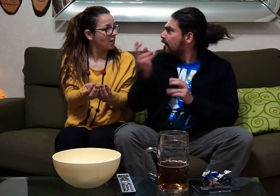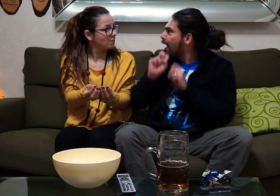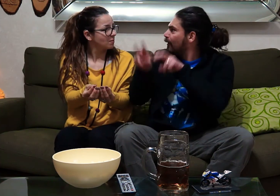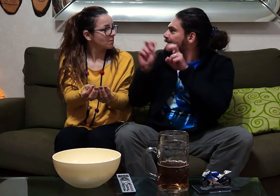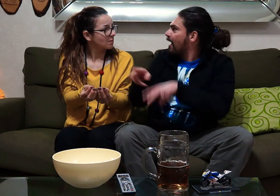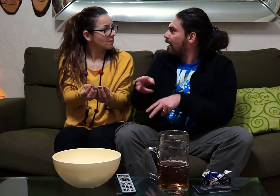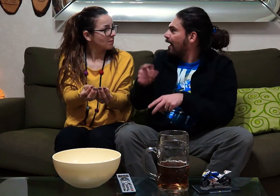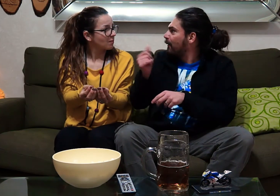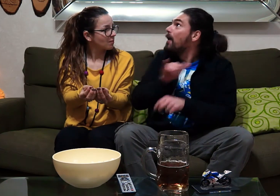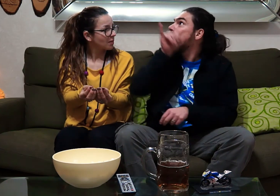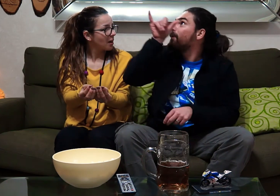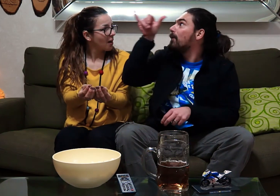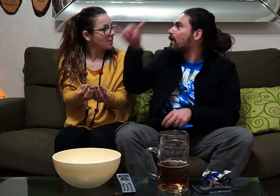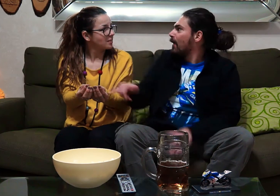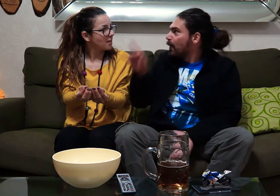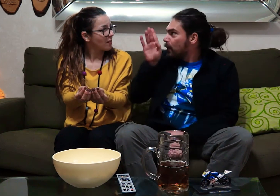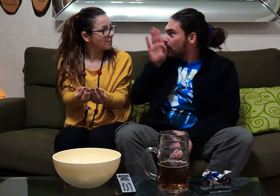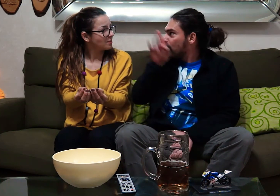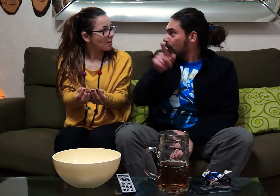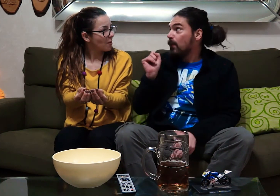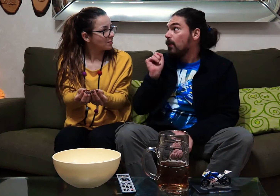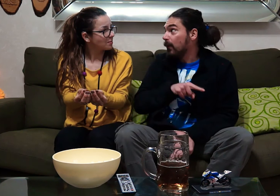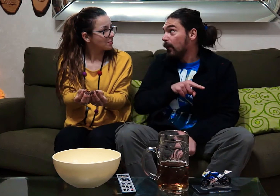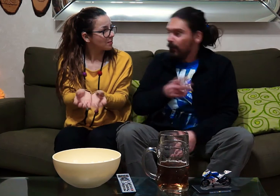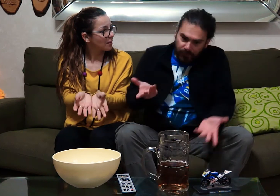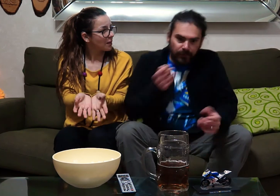are you crazy? is in Australia, the flight costs, here on TV it's free ...